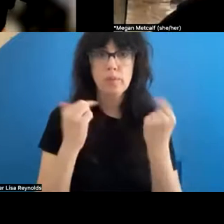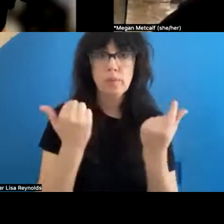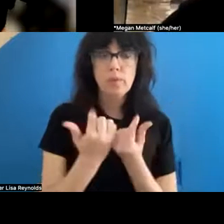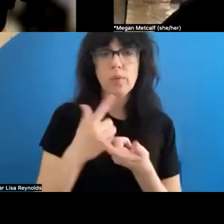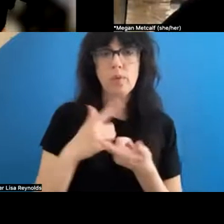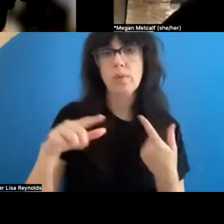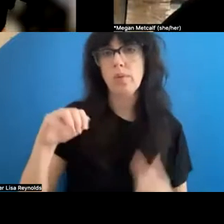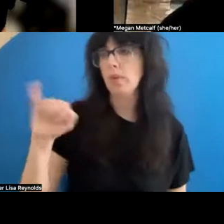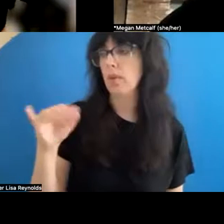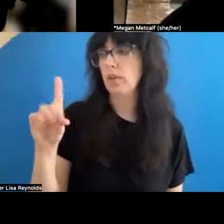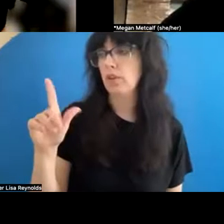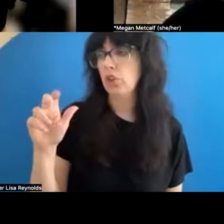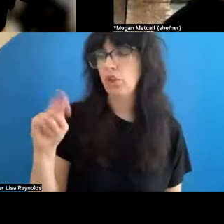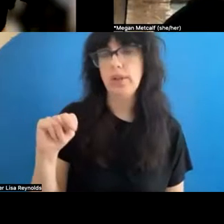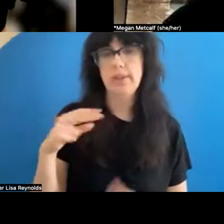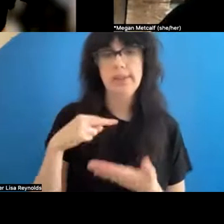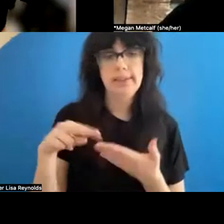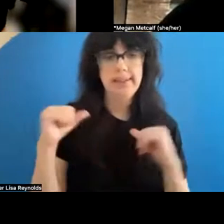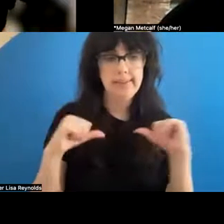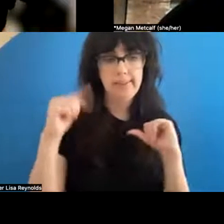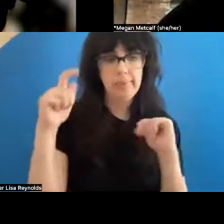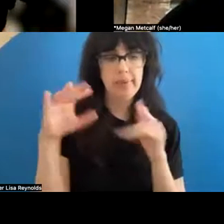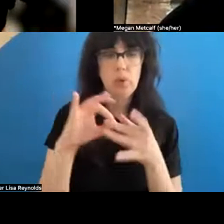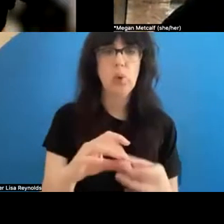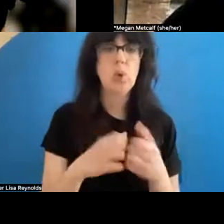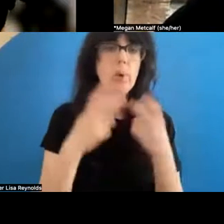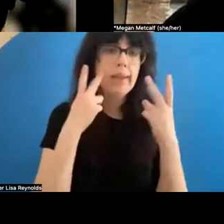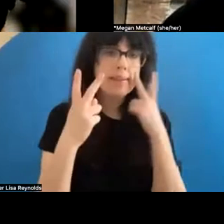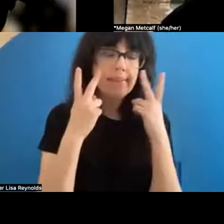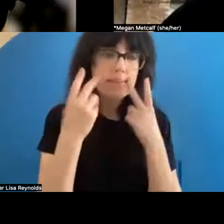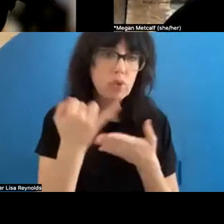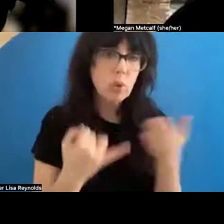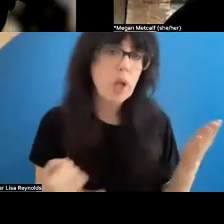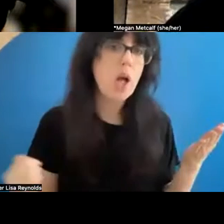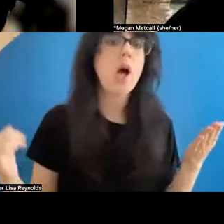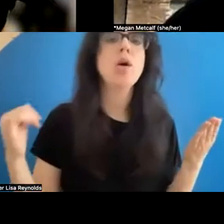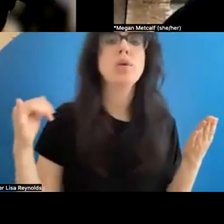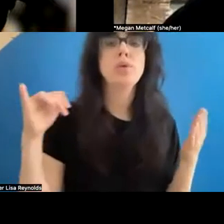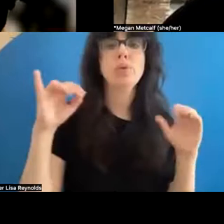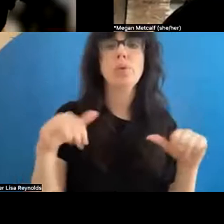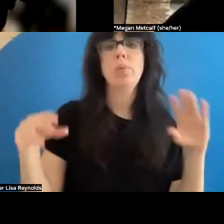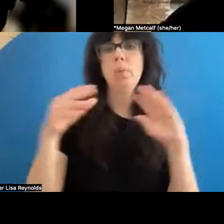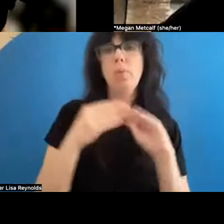, because of its association with the visual arts, have been of far closer interest than say classical